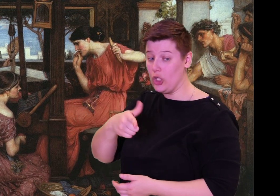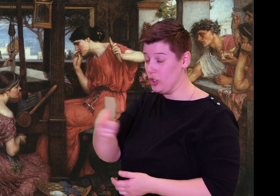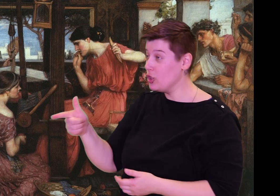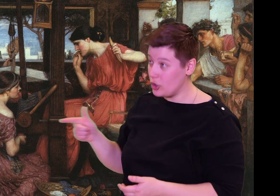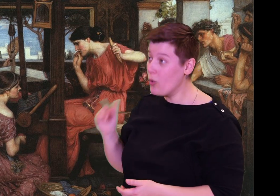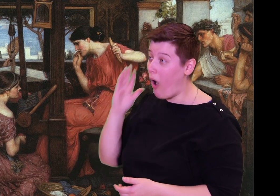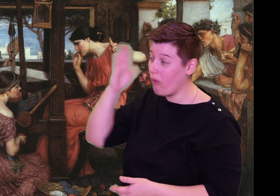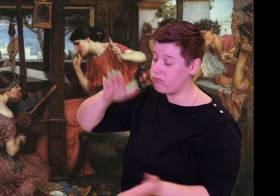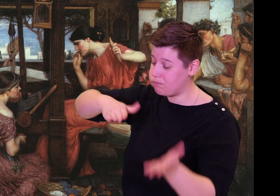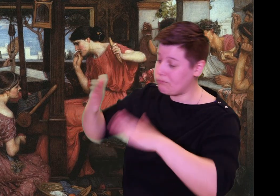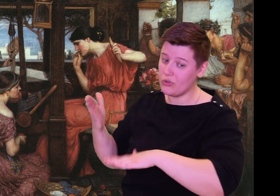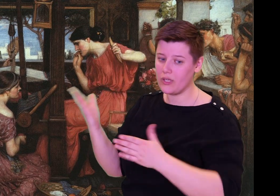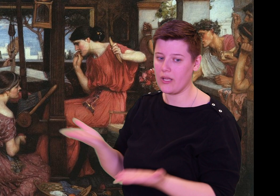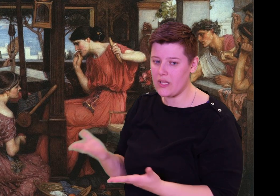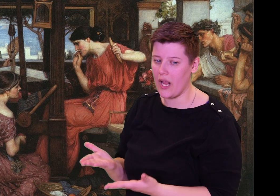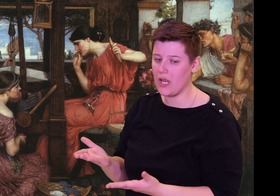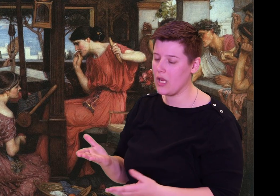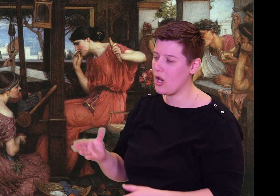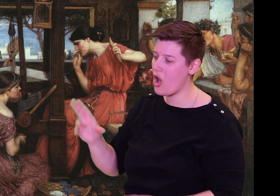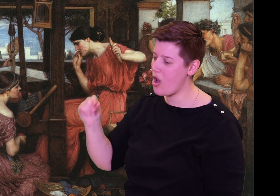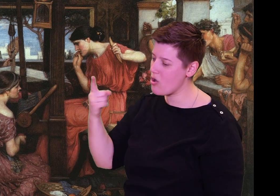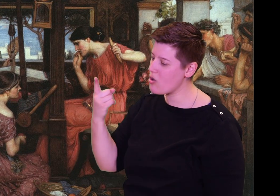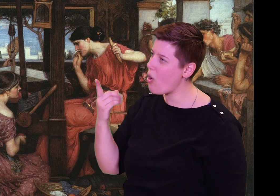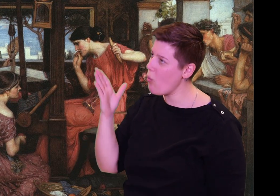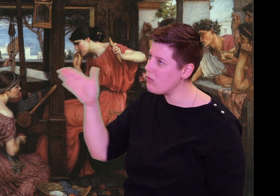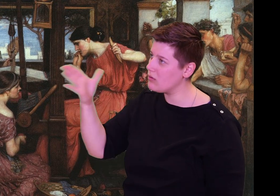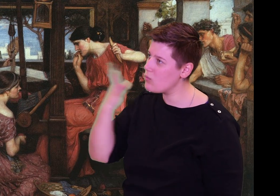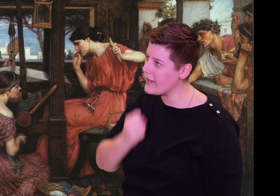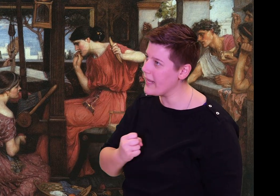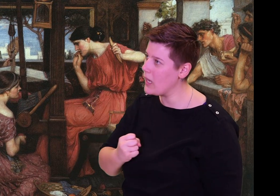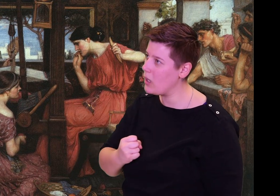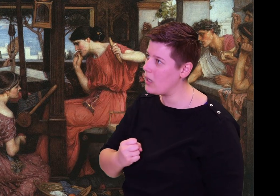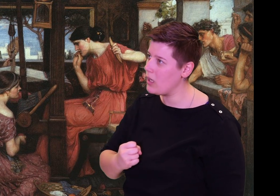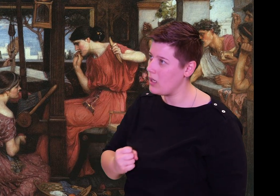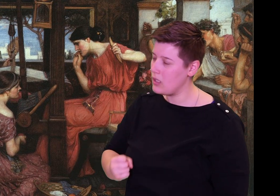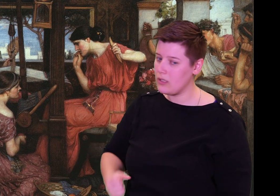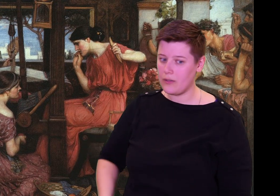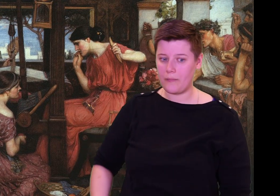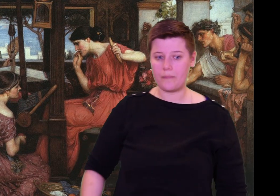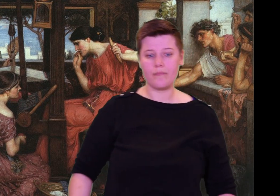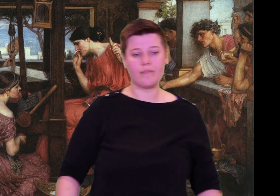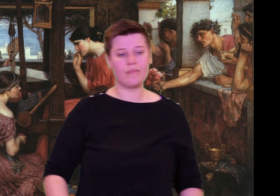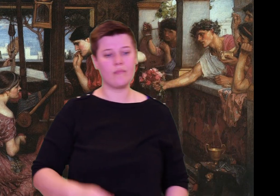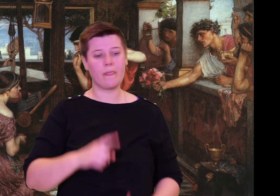mighty wings, swooping at each man's head with eyes like death, and with their